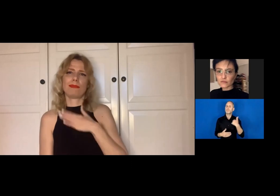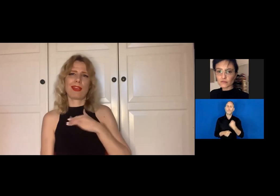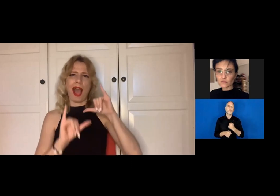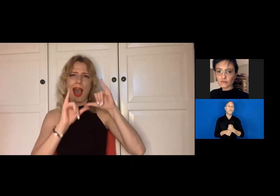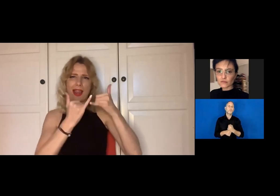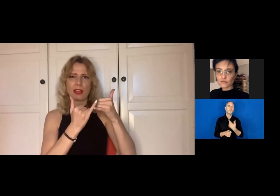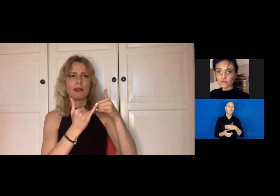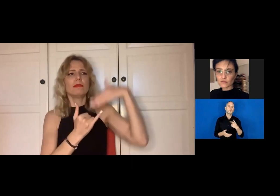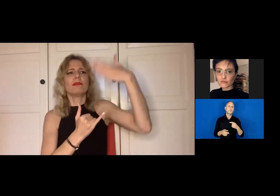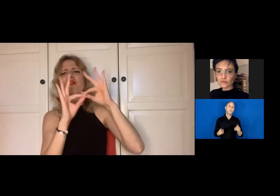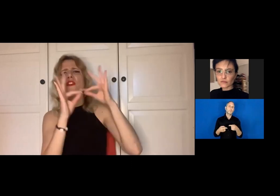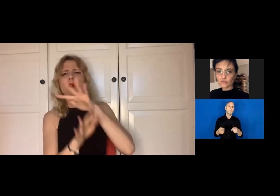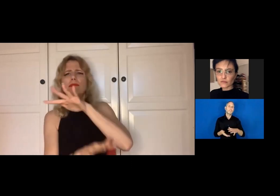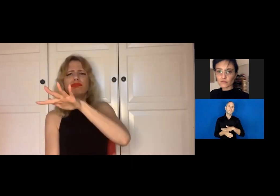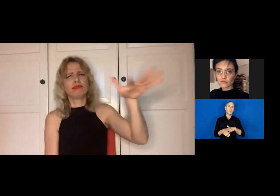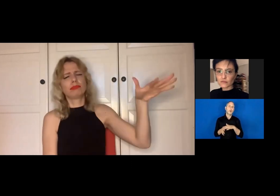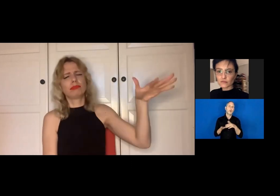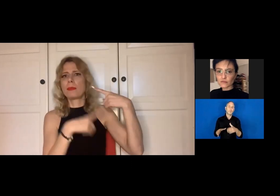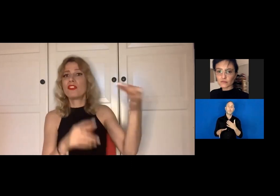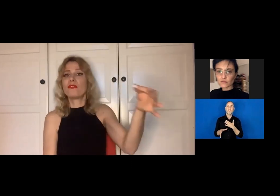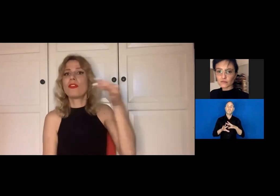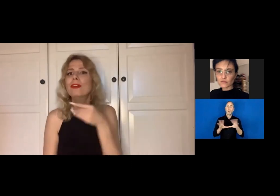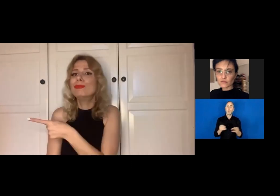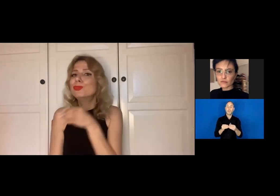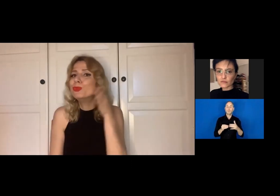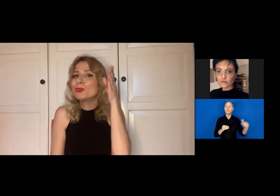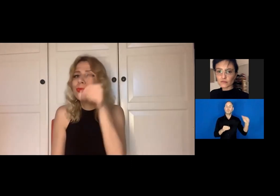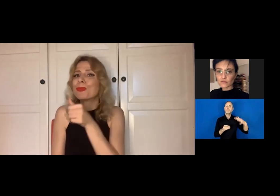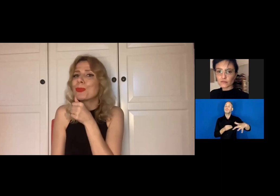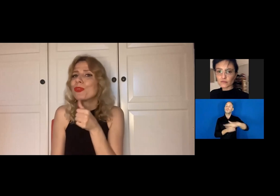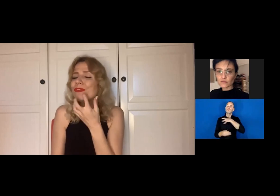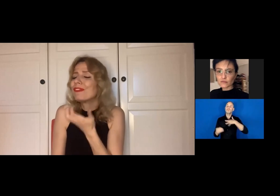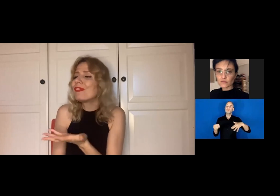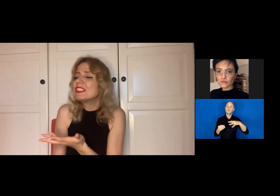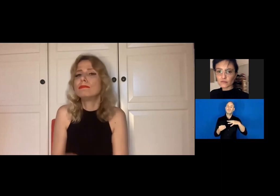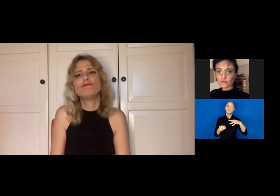Whenever my parents would ask me: "So, what do you want to become when you grow up?"